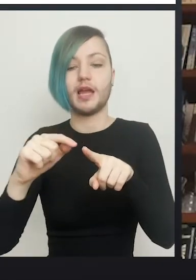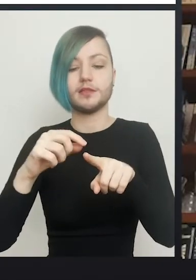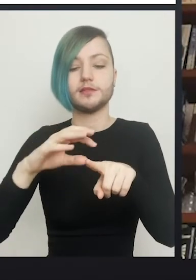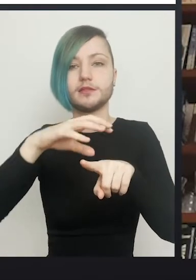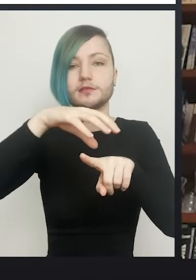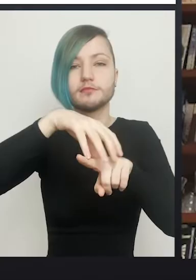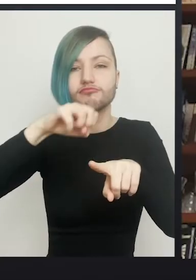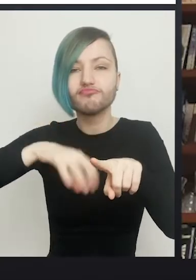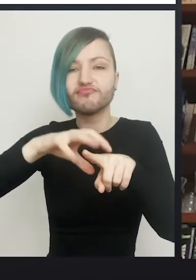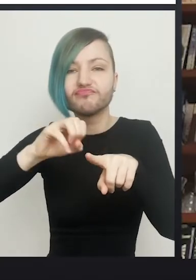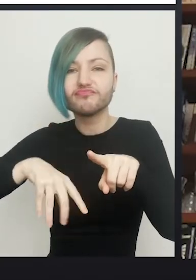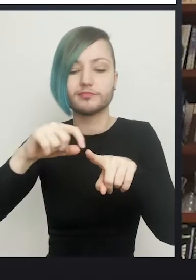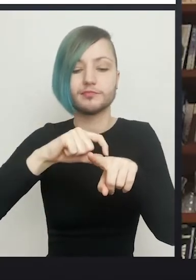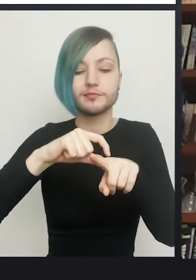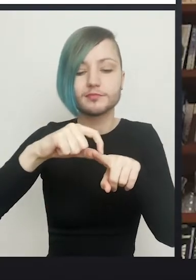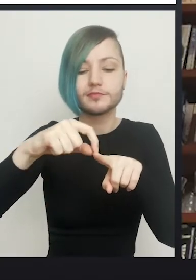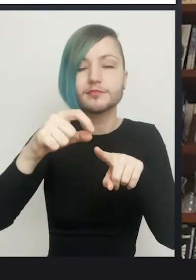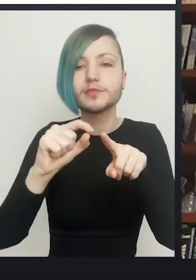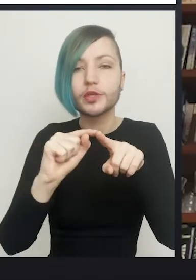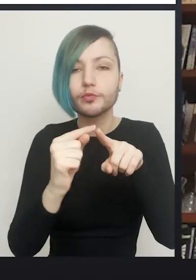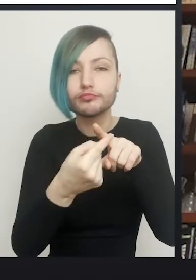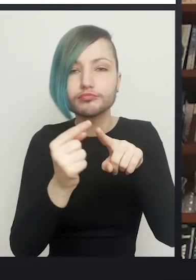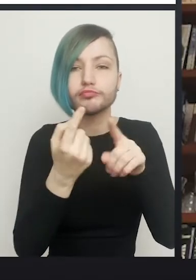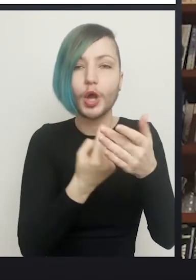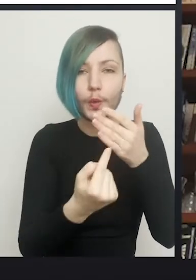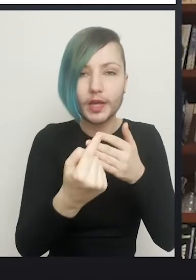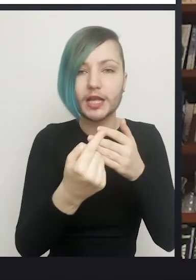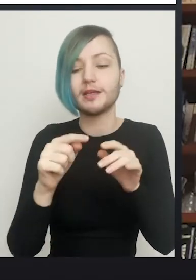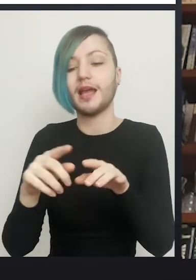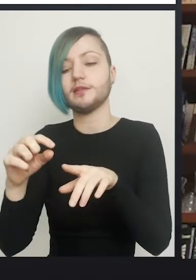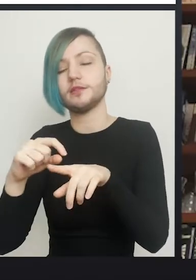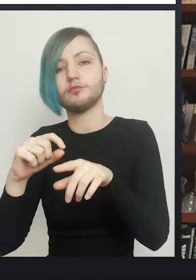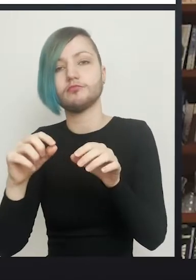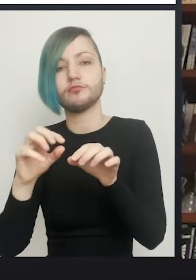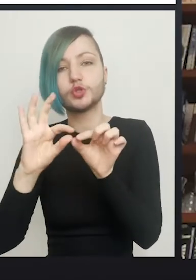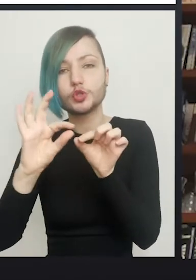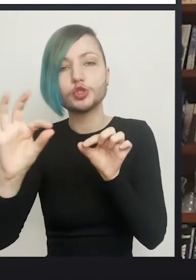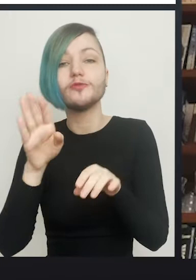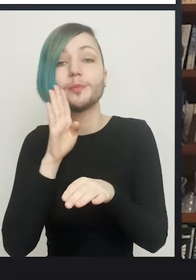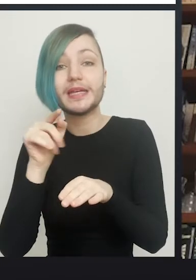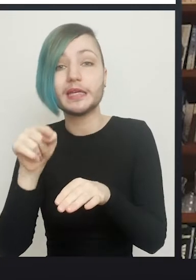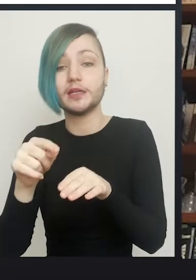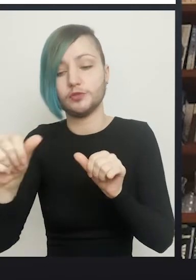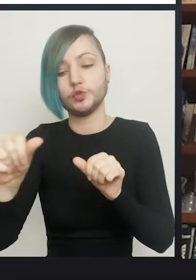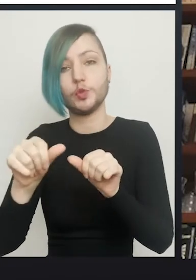with some of the erectile tissue and shortened the pee tube, leaving this rather nice piece of